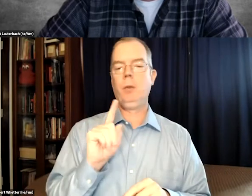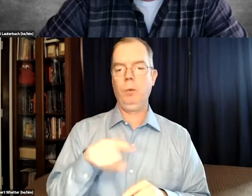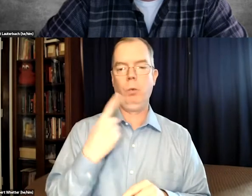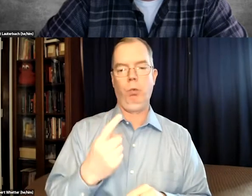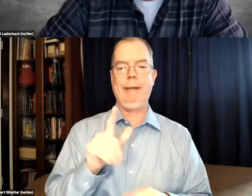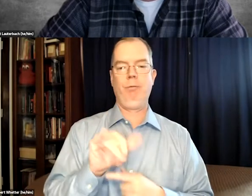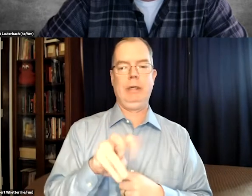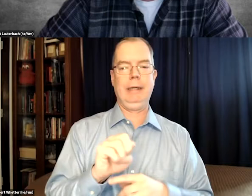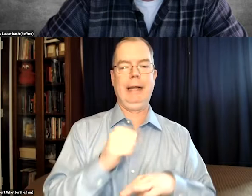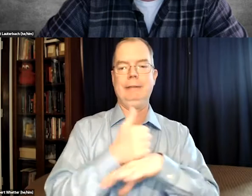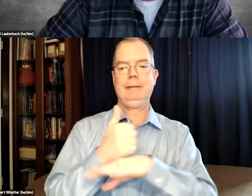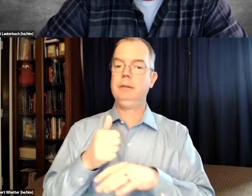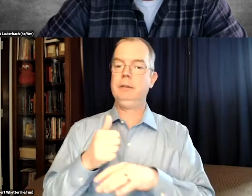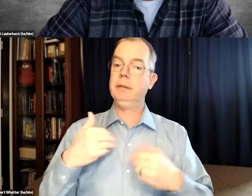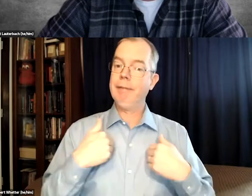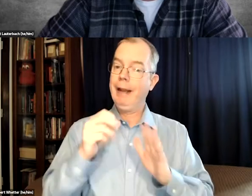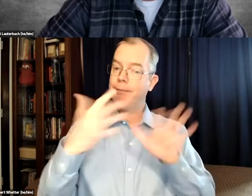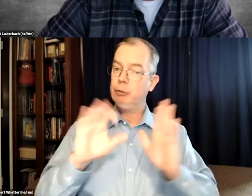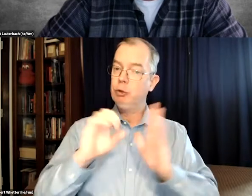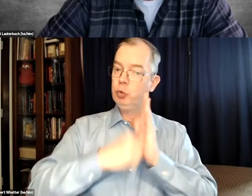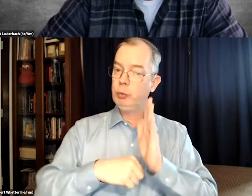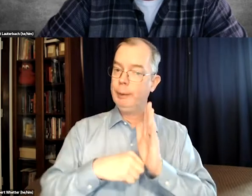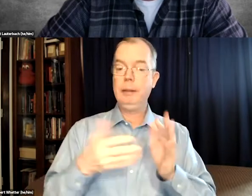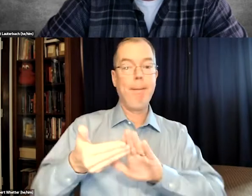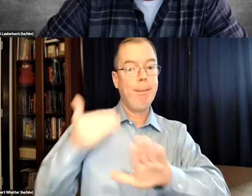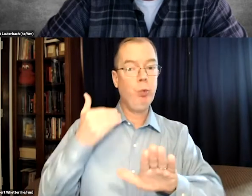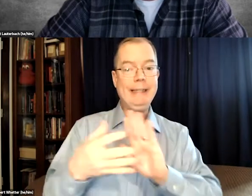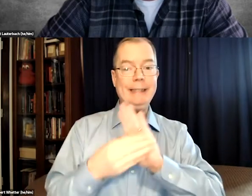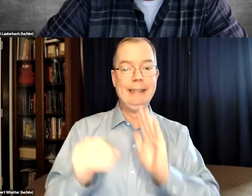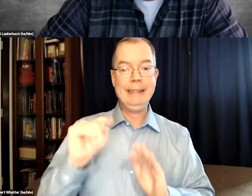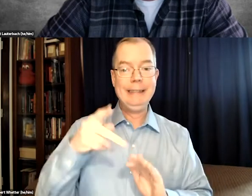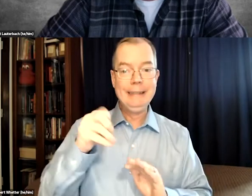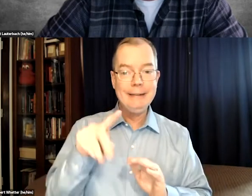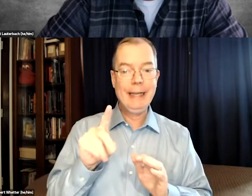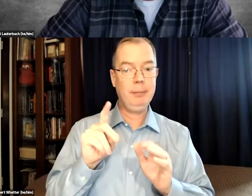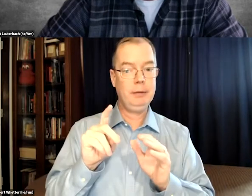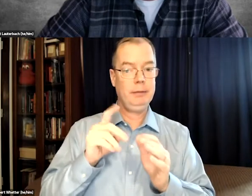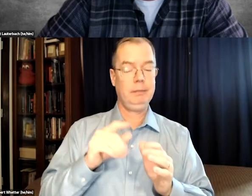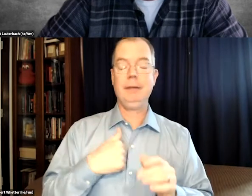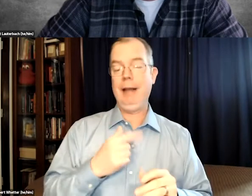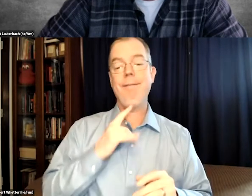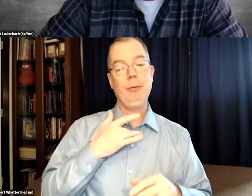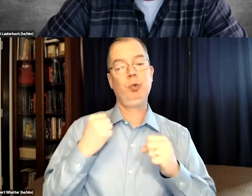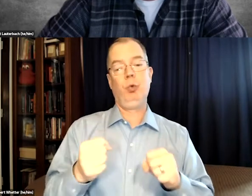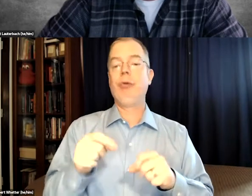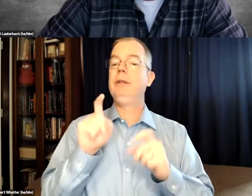to all use roll up captioning and only for live settings should that be acceptable. And if it's scripted or pre taped,